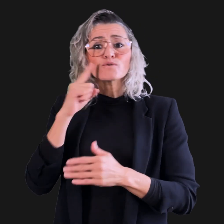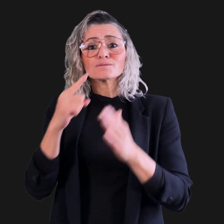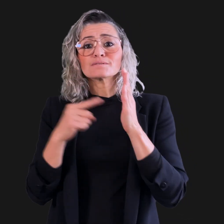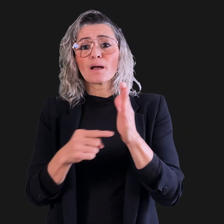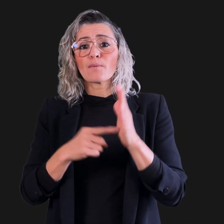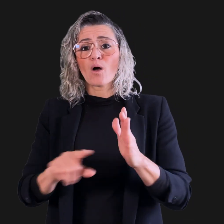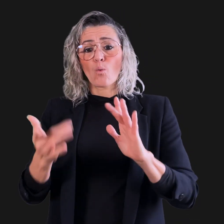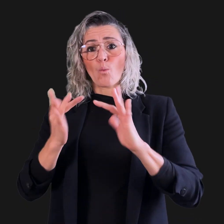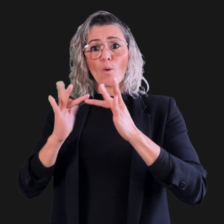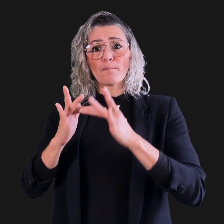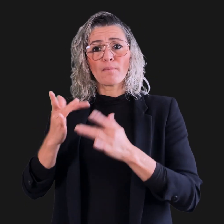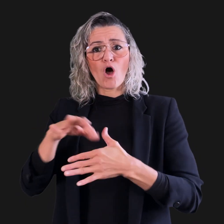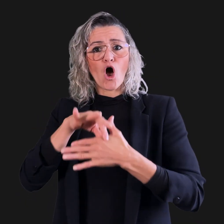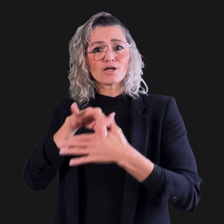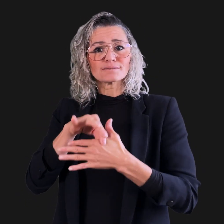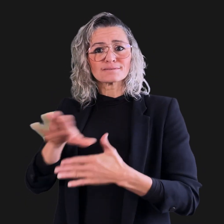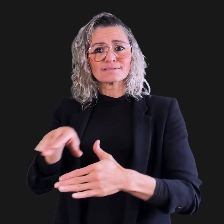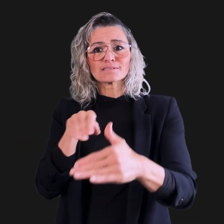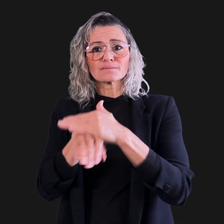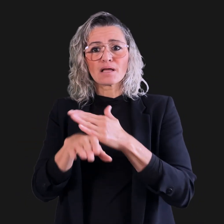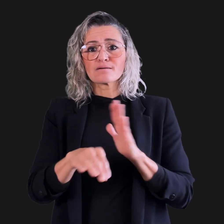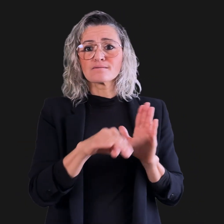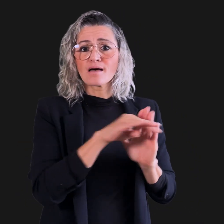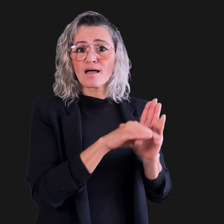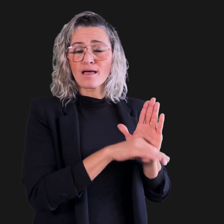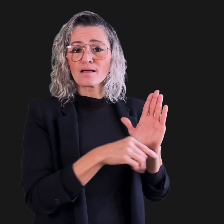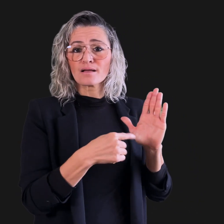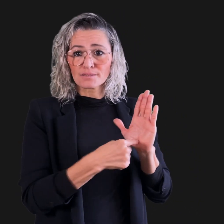For example, the Web Content Accessibility Guidelines